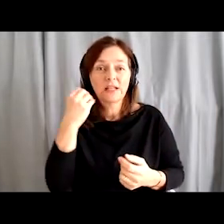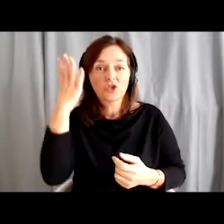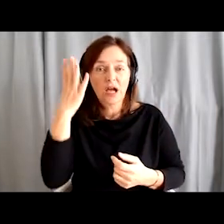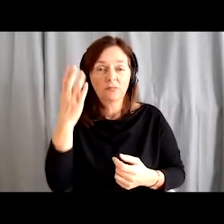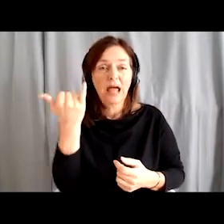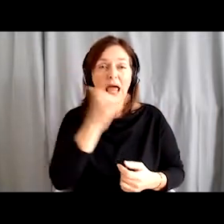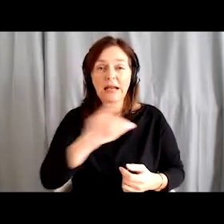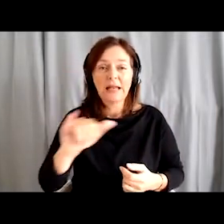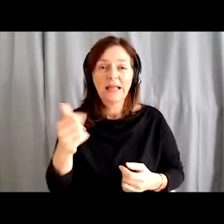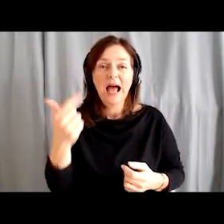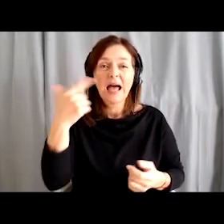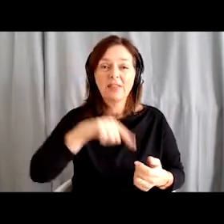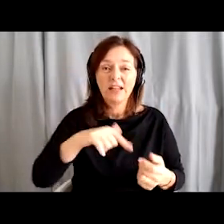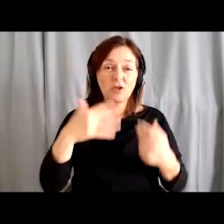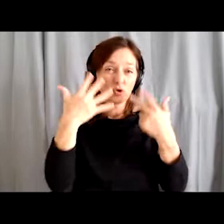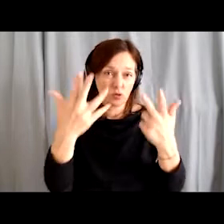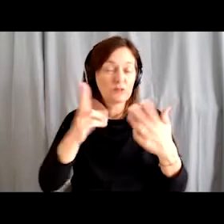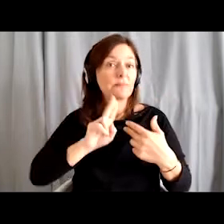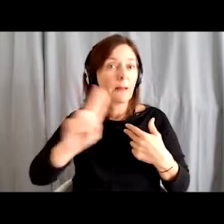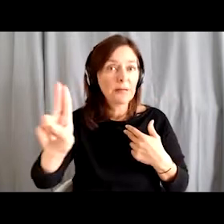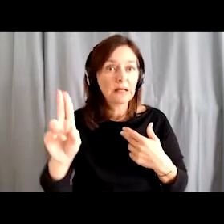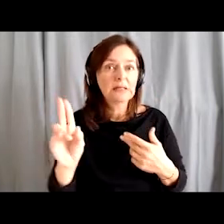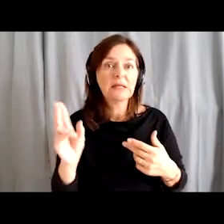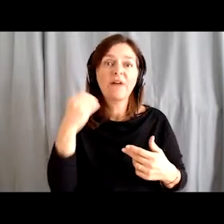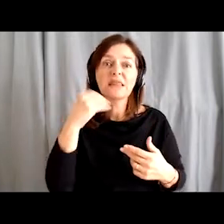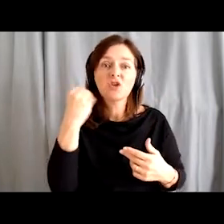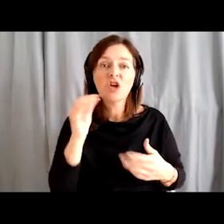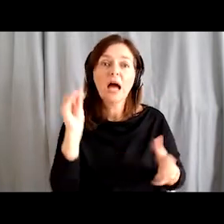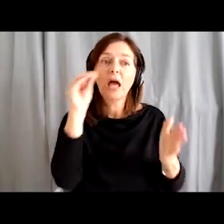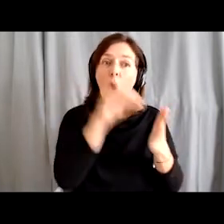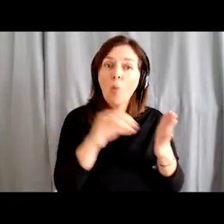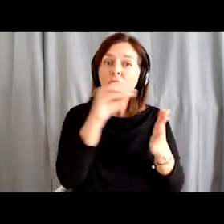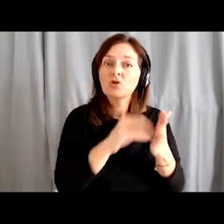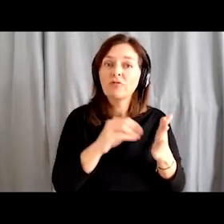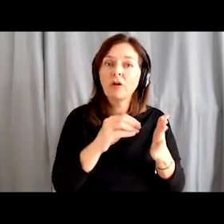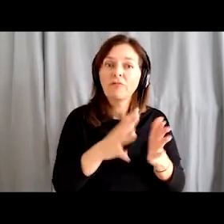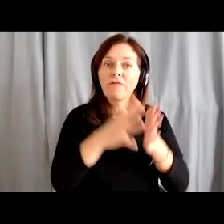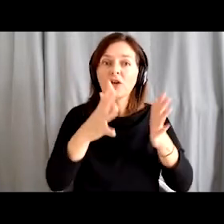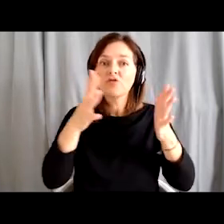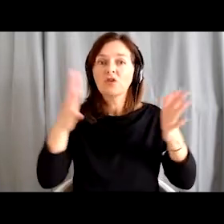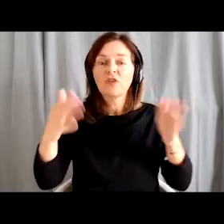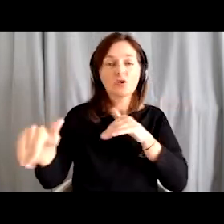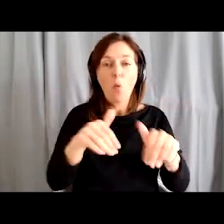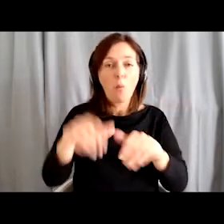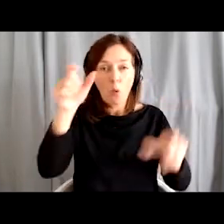when an increasing number of pensioners began enrolling in courses for whom